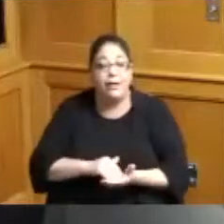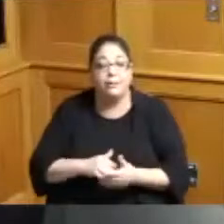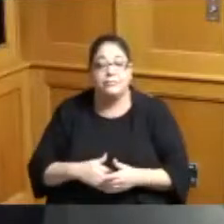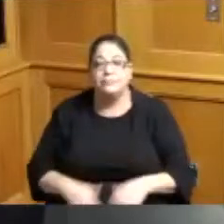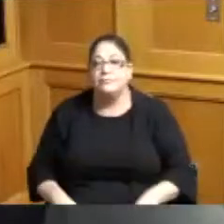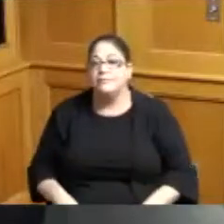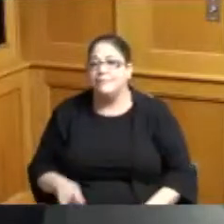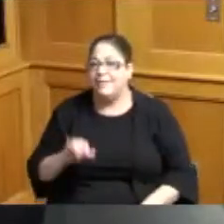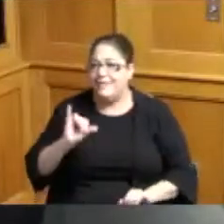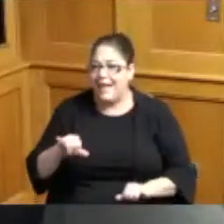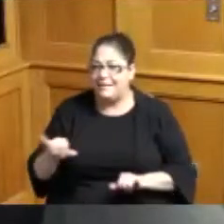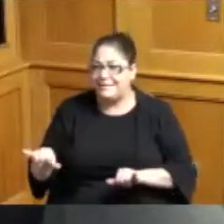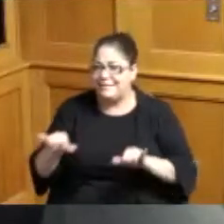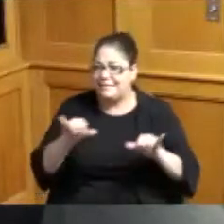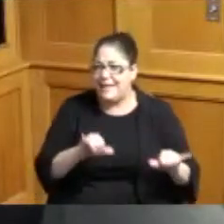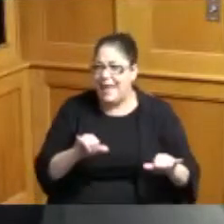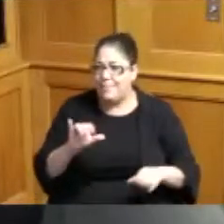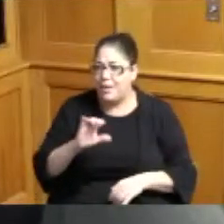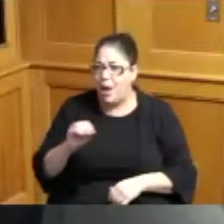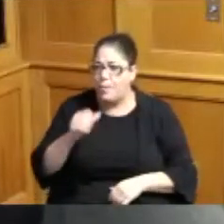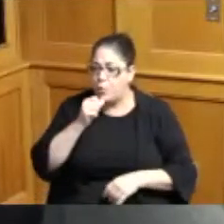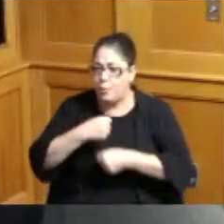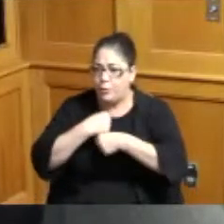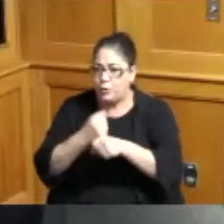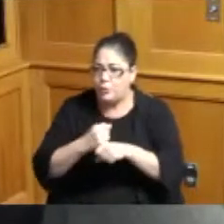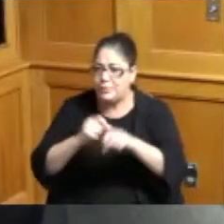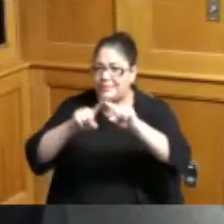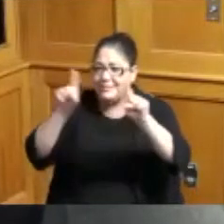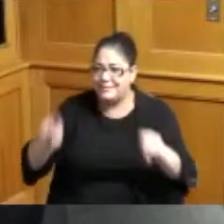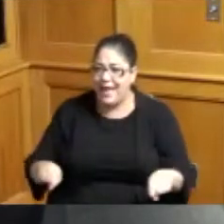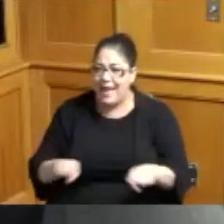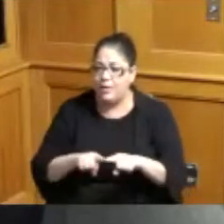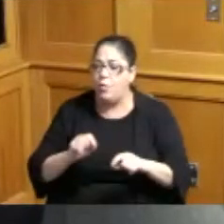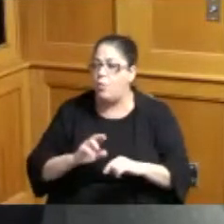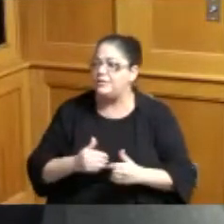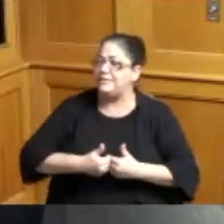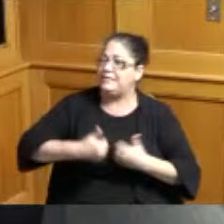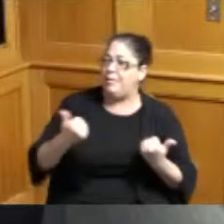this the same company that produced those signs on the outside this is a different company that we're